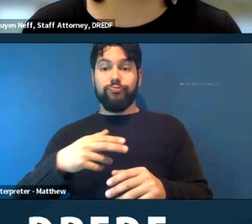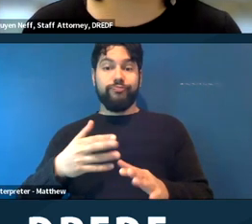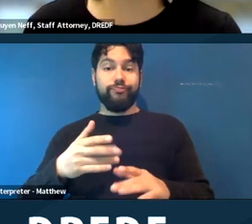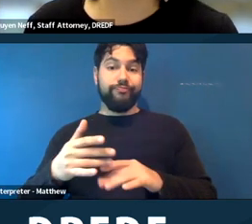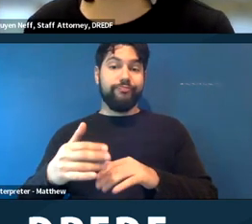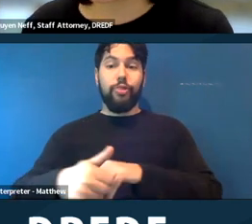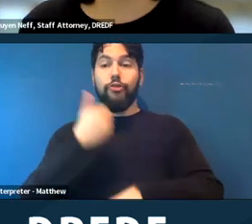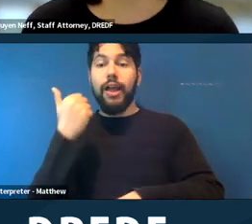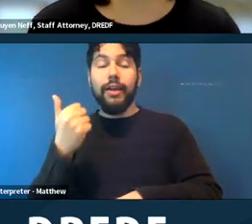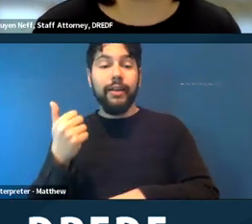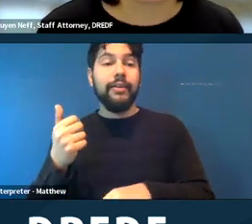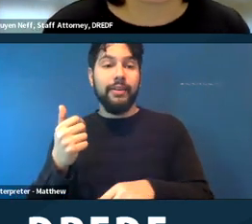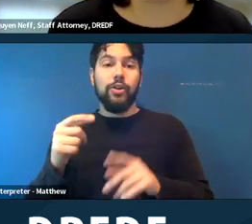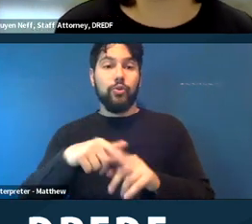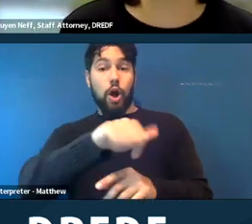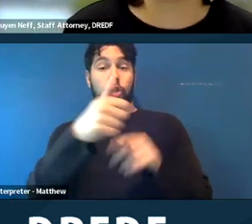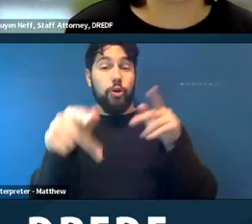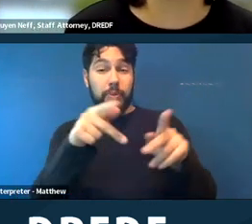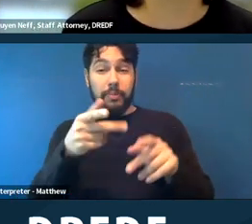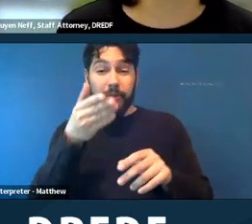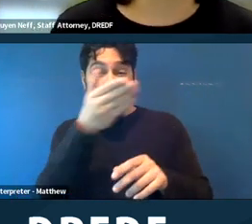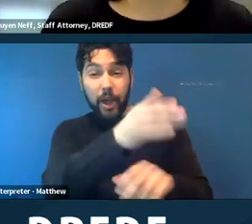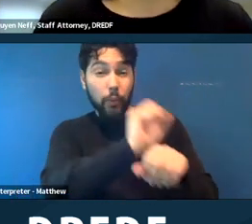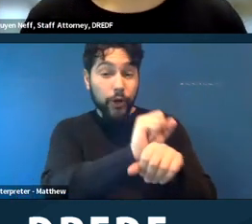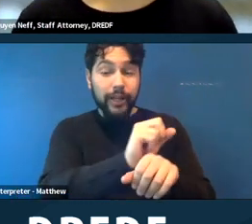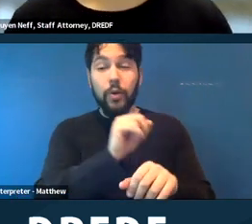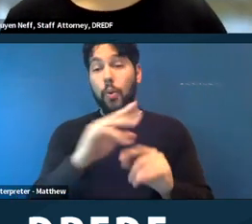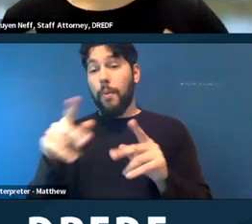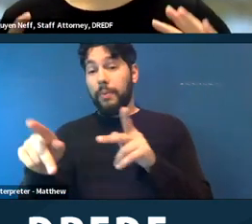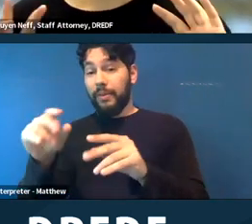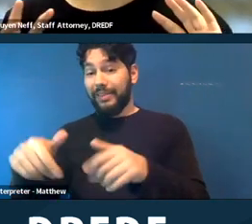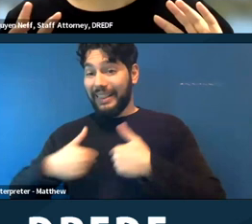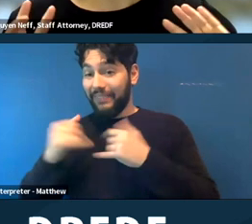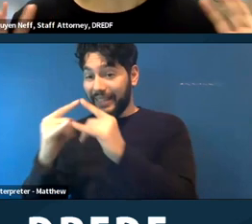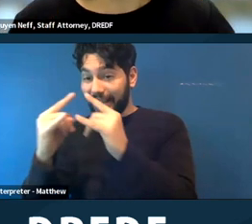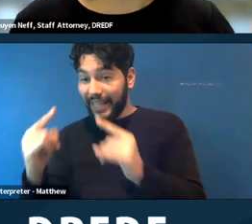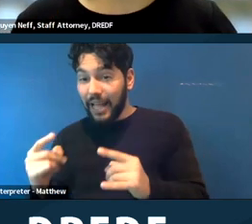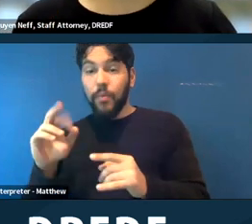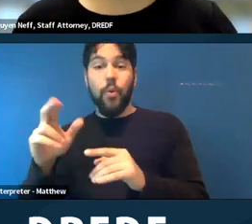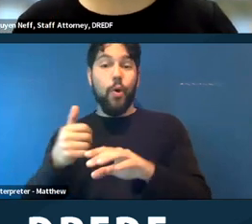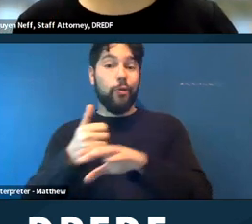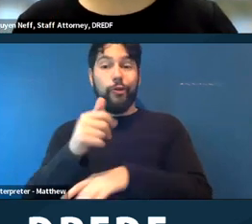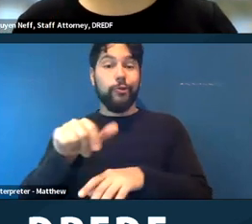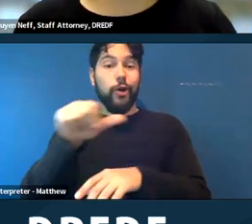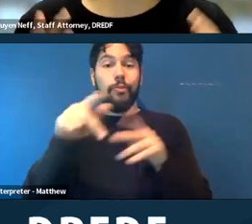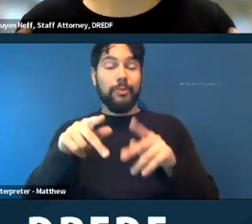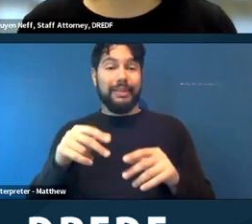to the people working there, other people in the encampment, to the police, that is assessed in